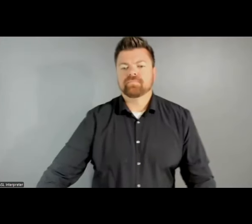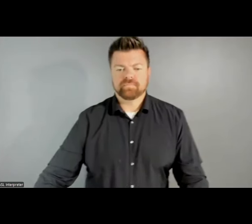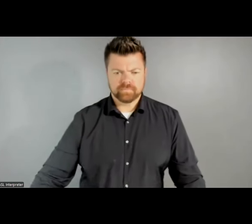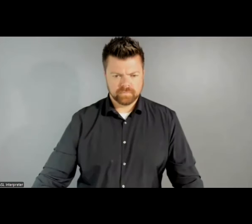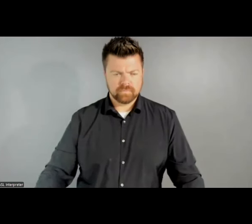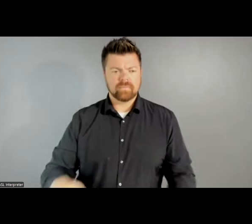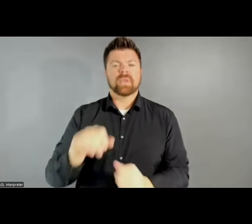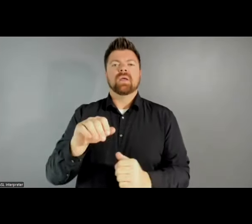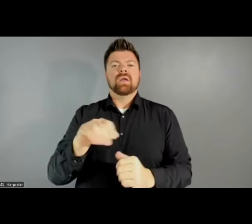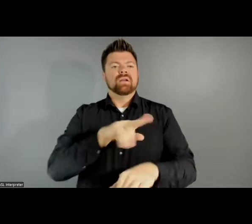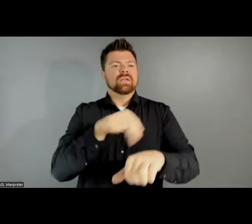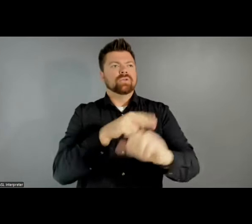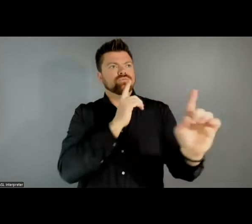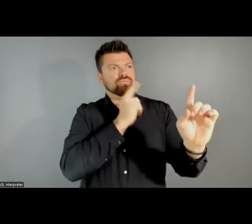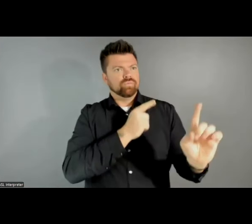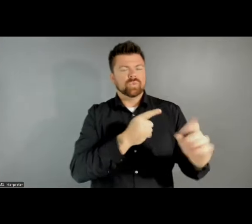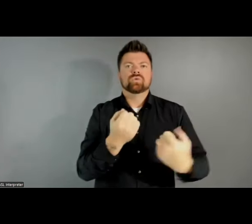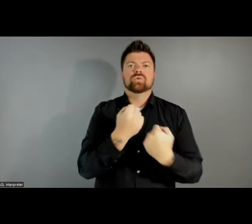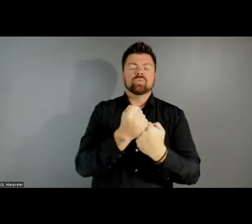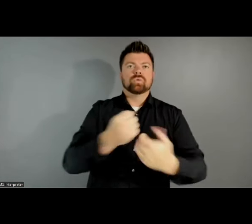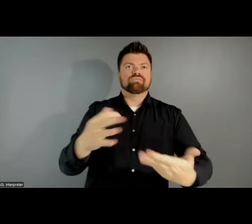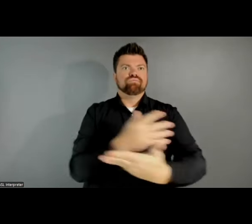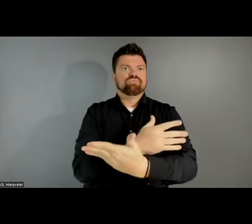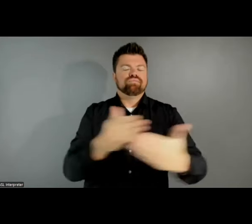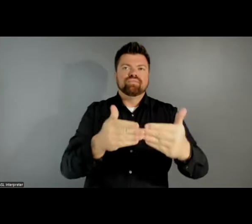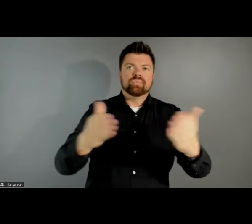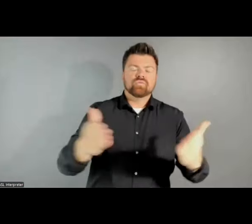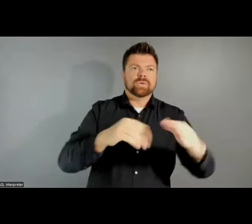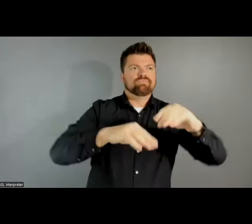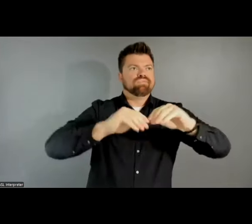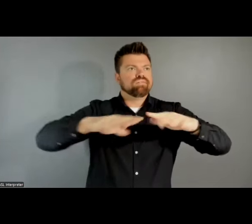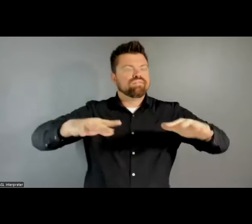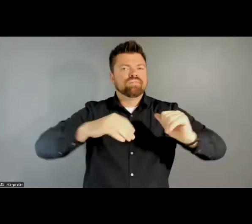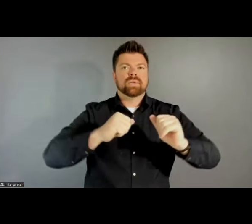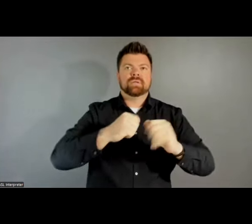initiatives support a wide variety of projects of national and field-wide significance that